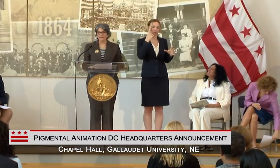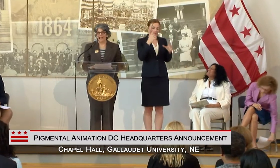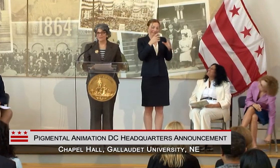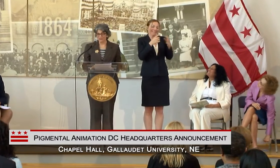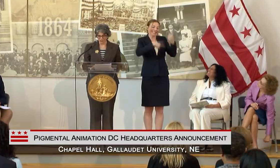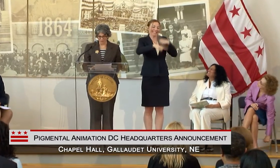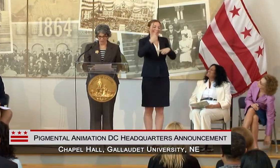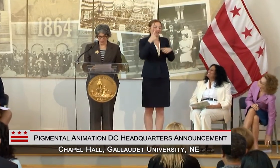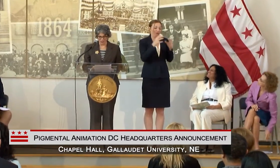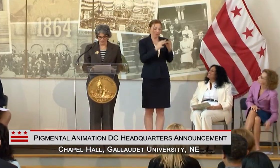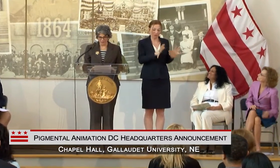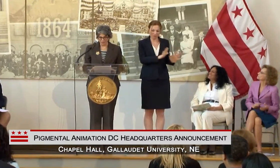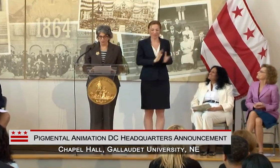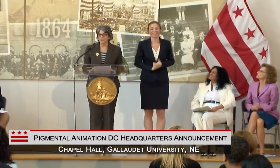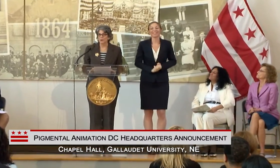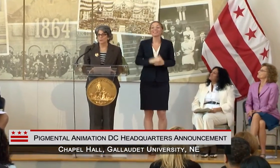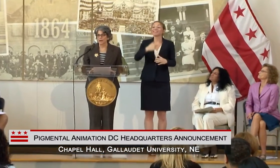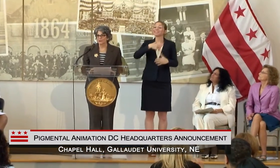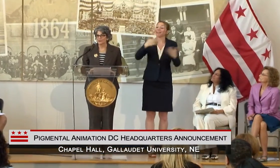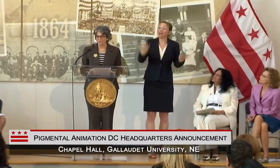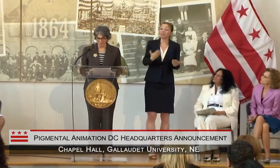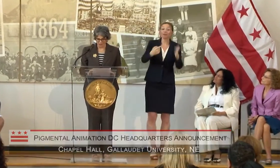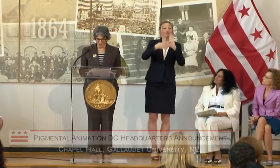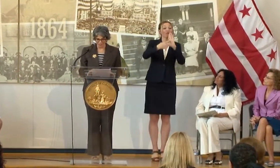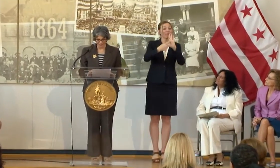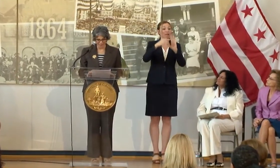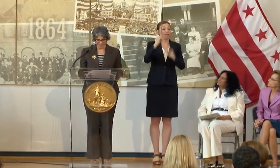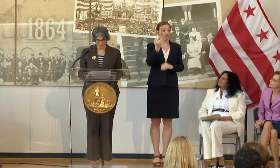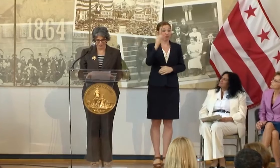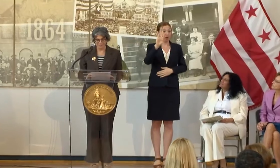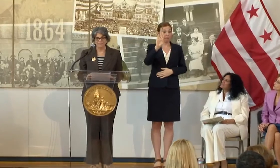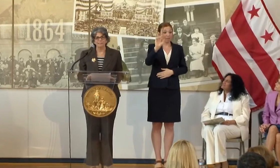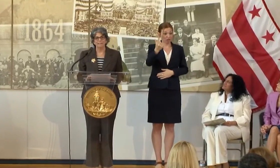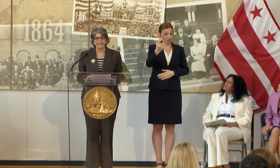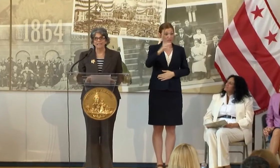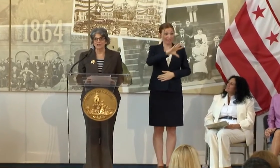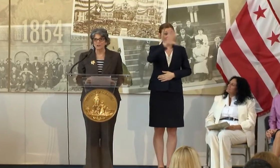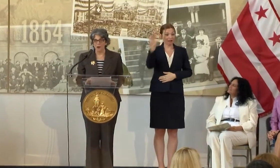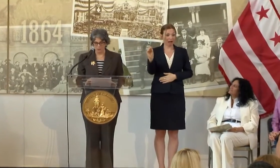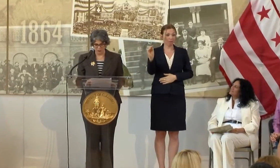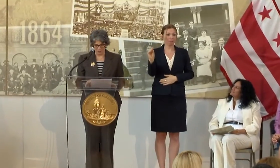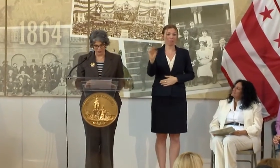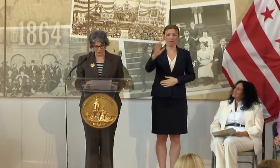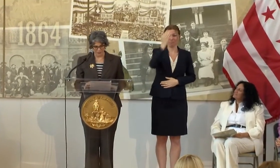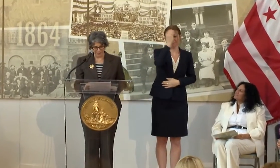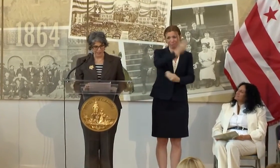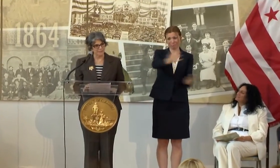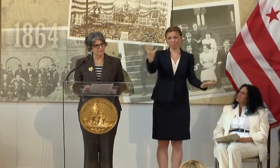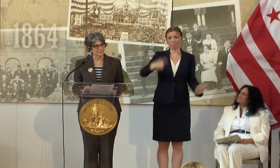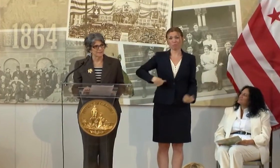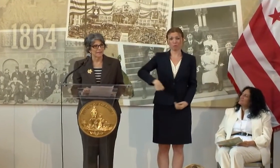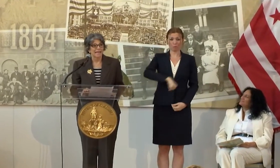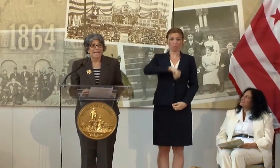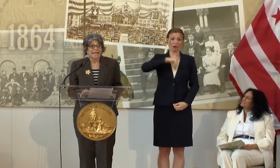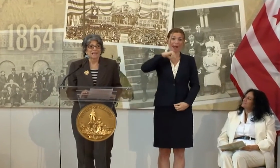ON BEHALF OF THE JBG COMPANIES, WE ARE PROUD TO BE HERE TODAY TO SEE THIS EXCITING NEW OPPORTUNITY REALIZED.